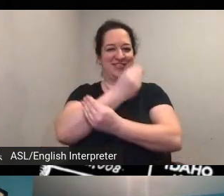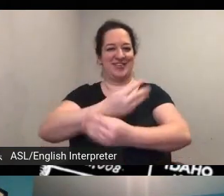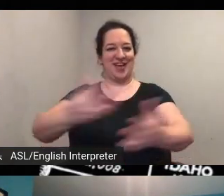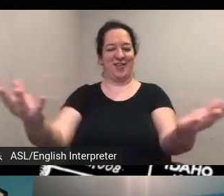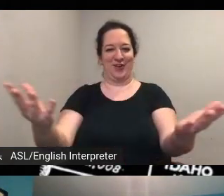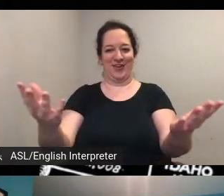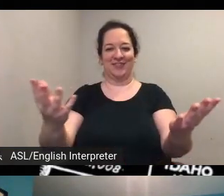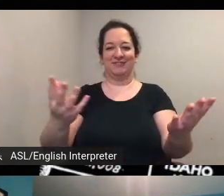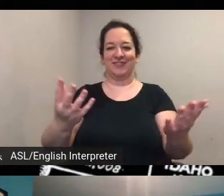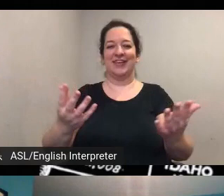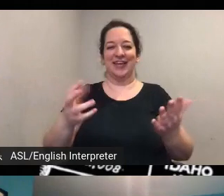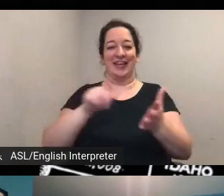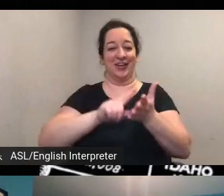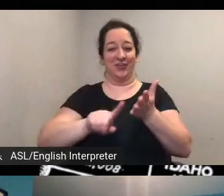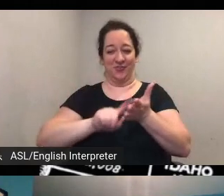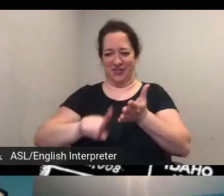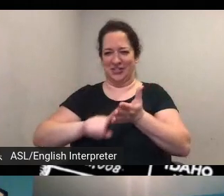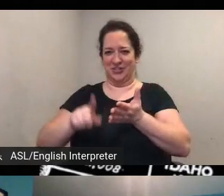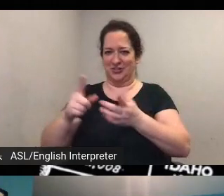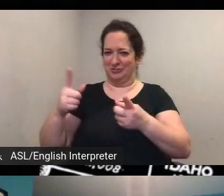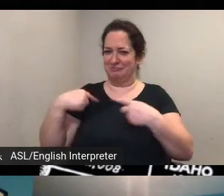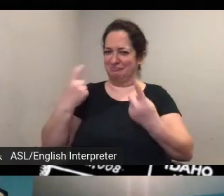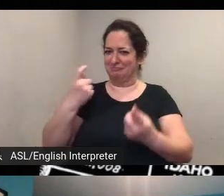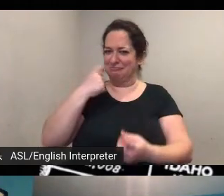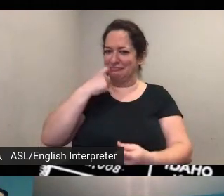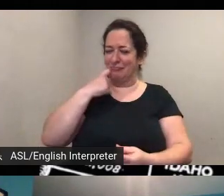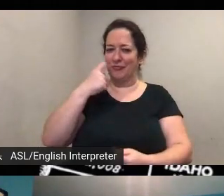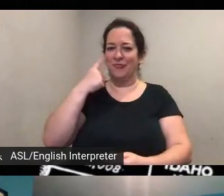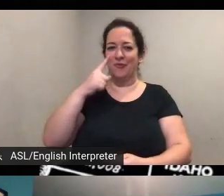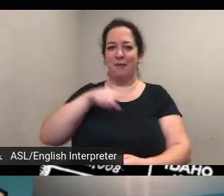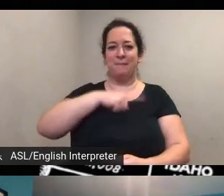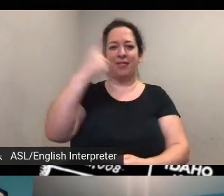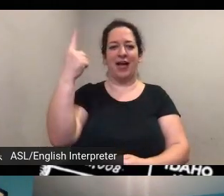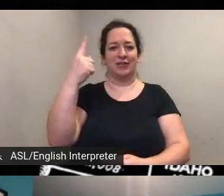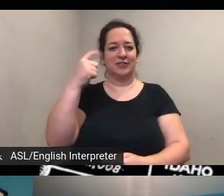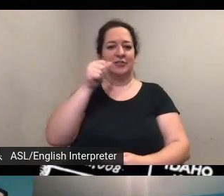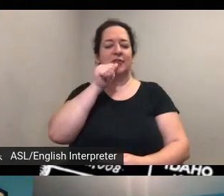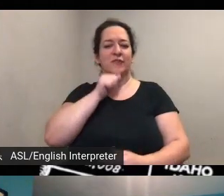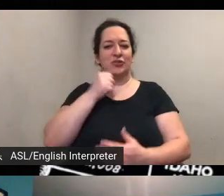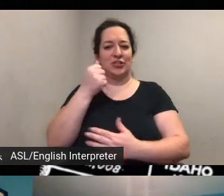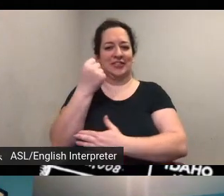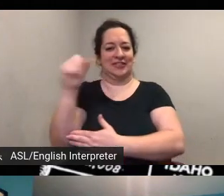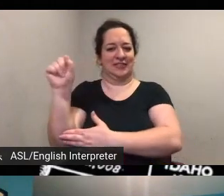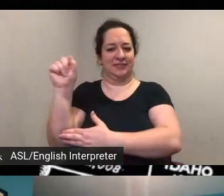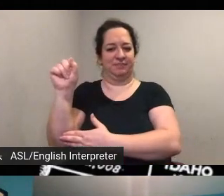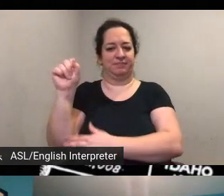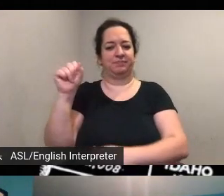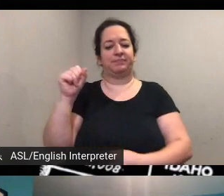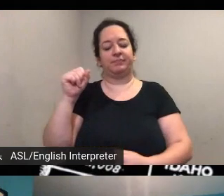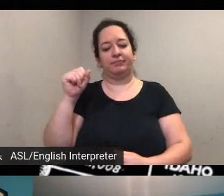research recently into black suffragists um and uh is looking for